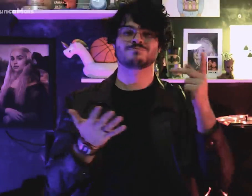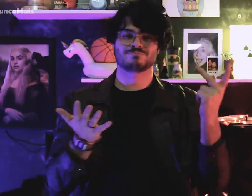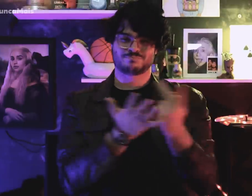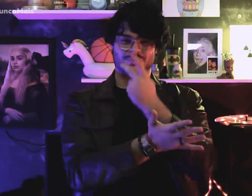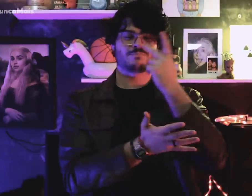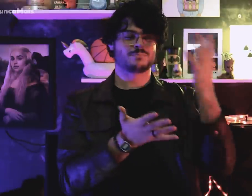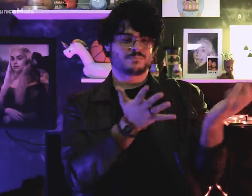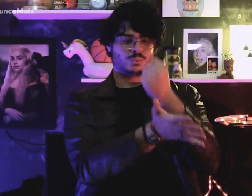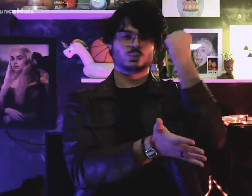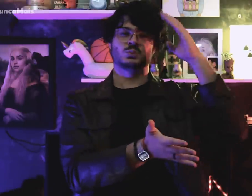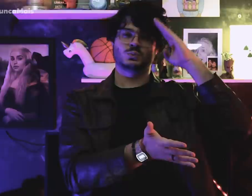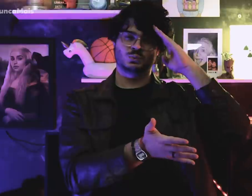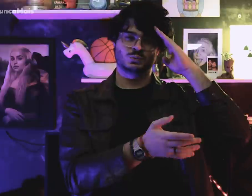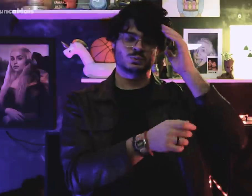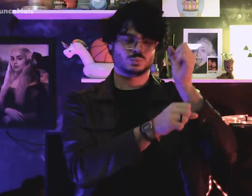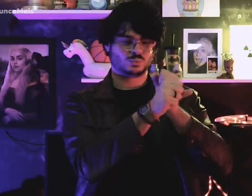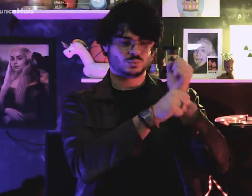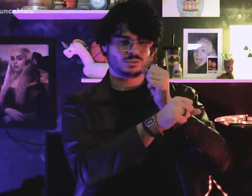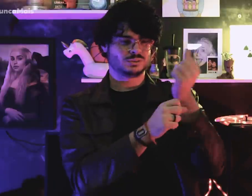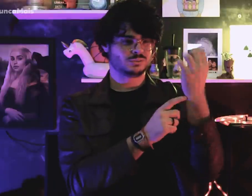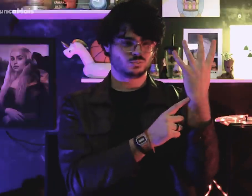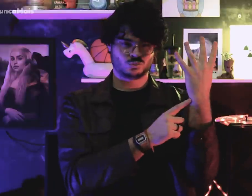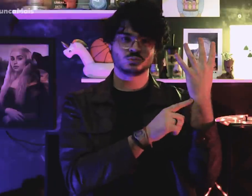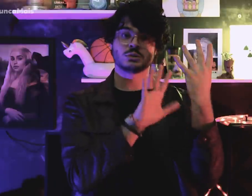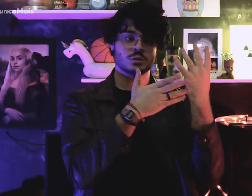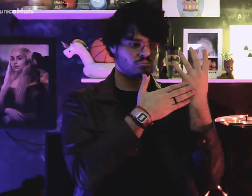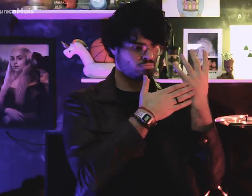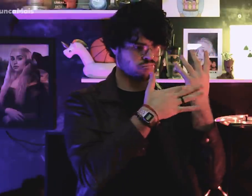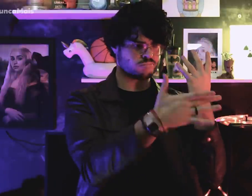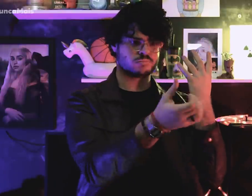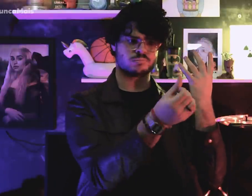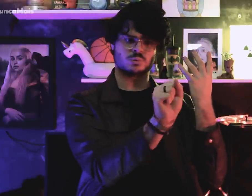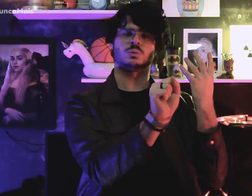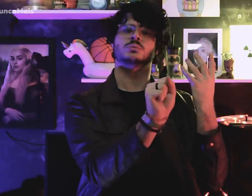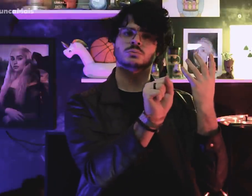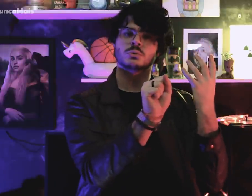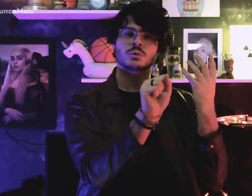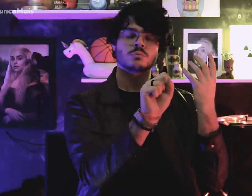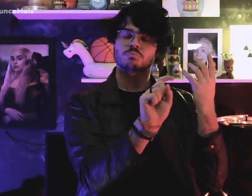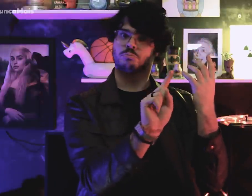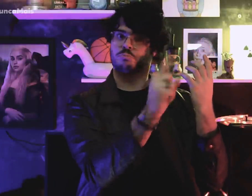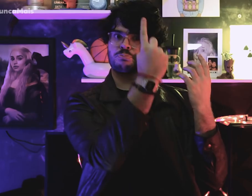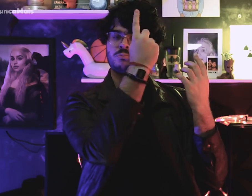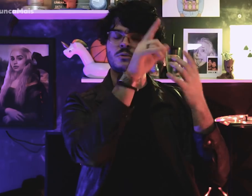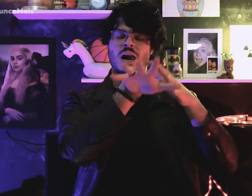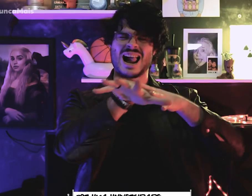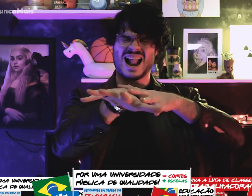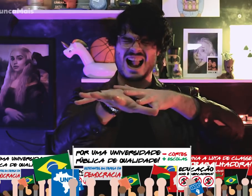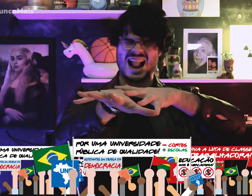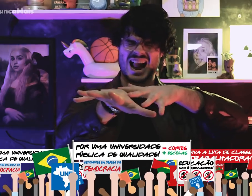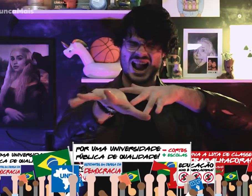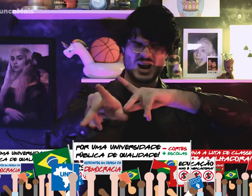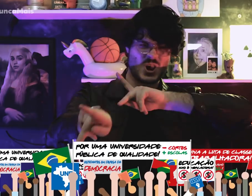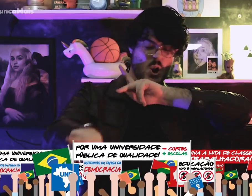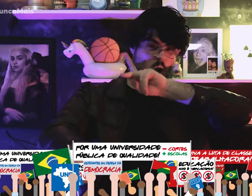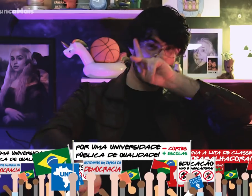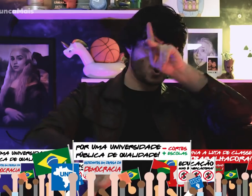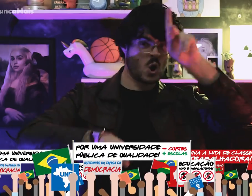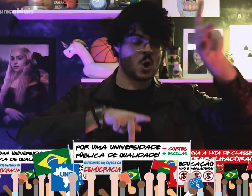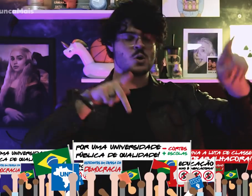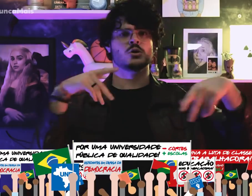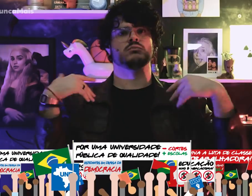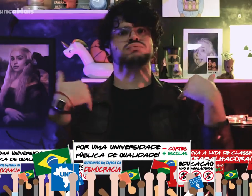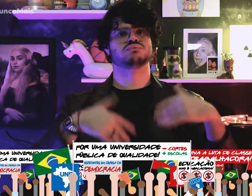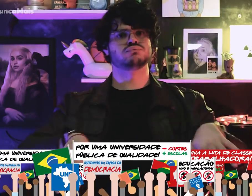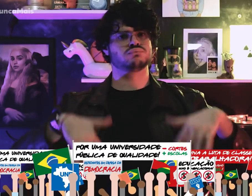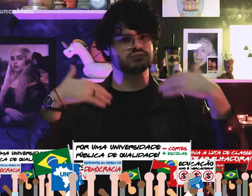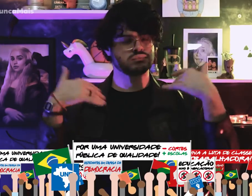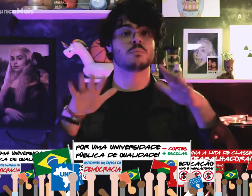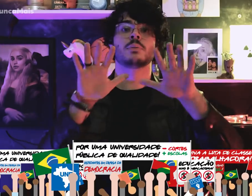Since the 1964 military coup, was the biggest popular demonstration of protest,